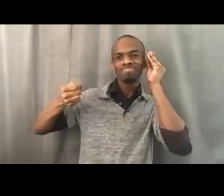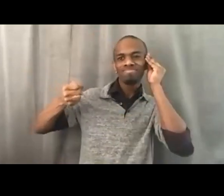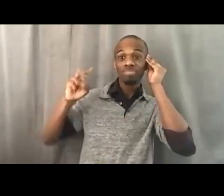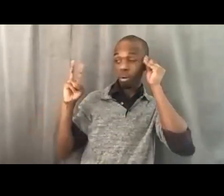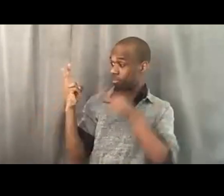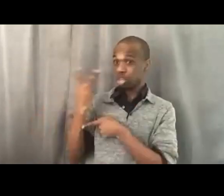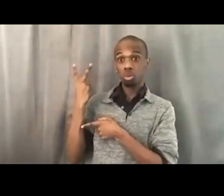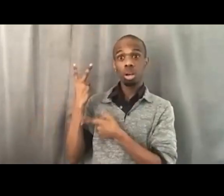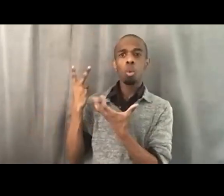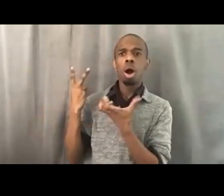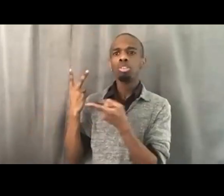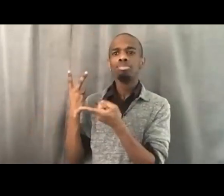Who has a victory to share?